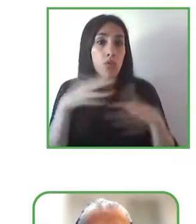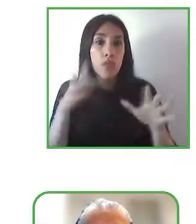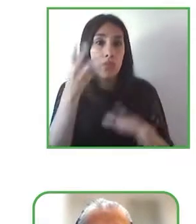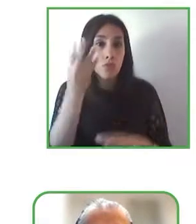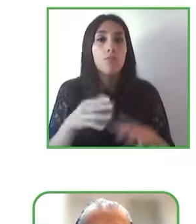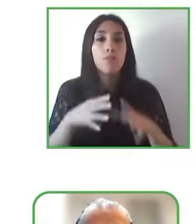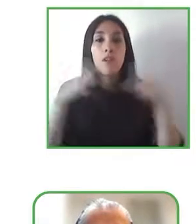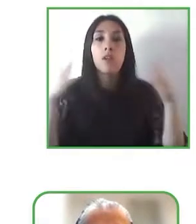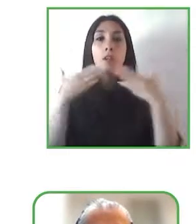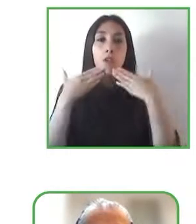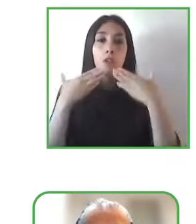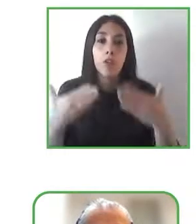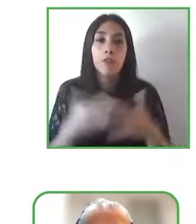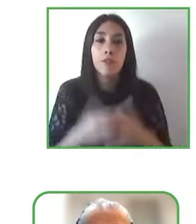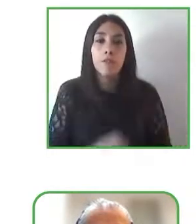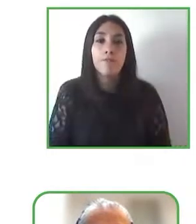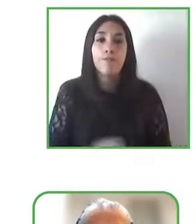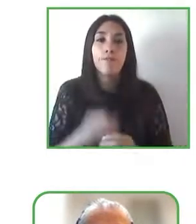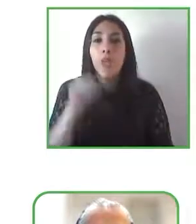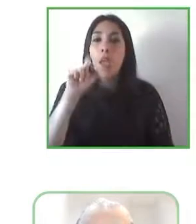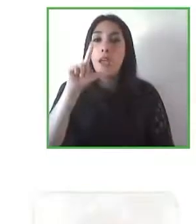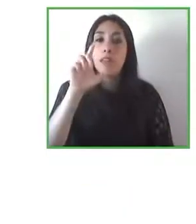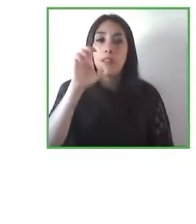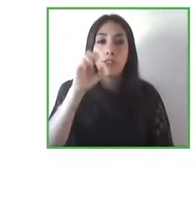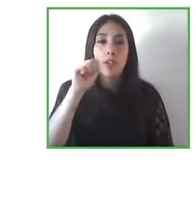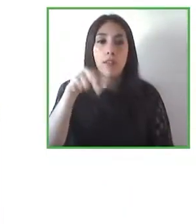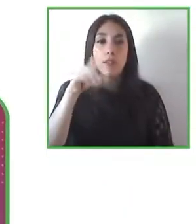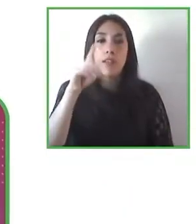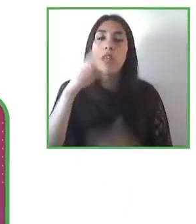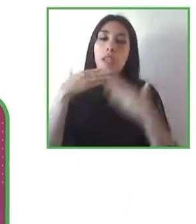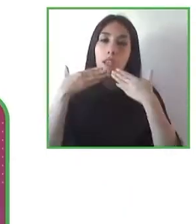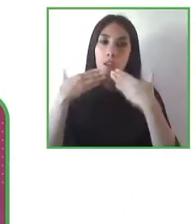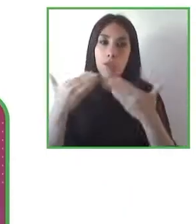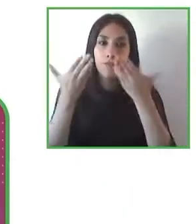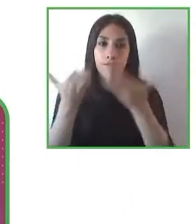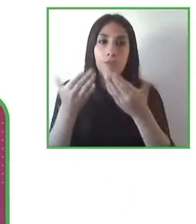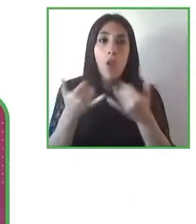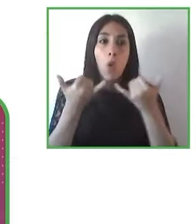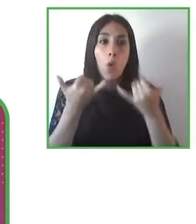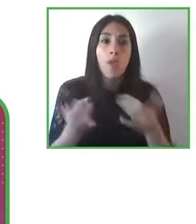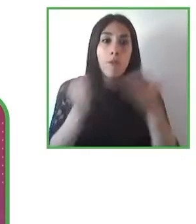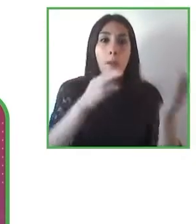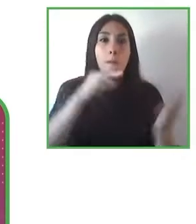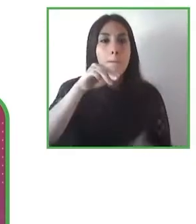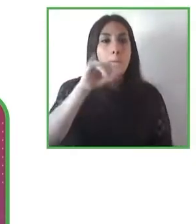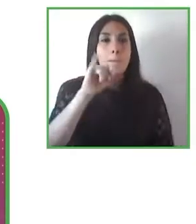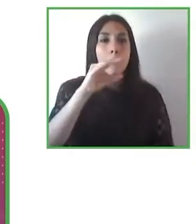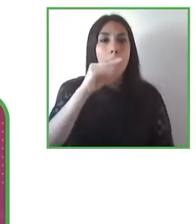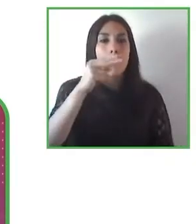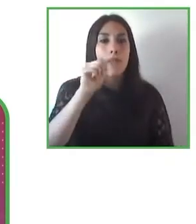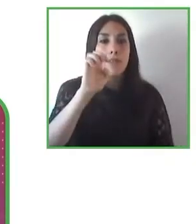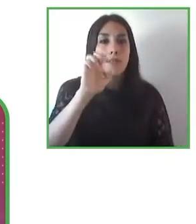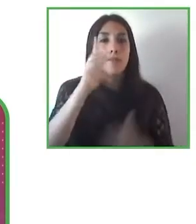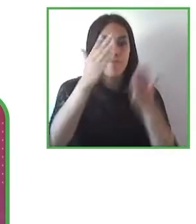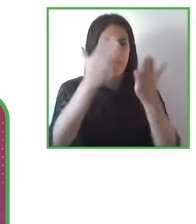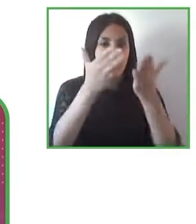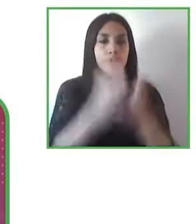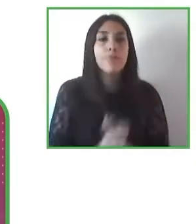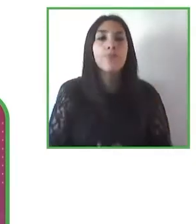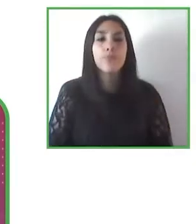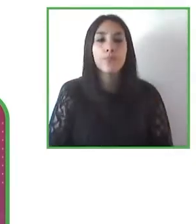Thank you very much. Michael what about you. Hello, I think in this